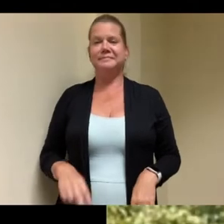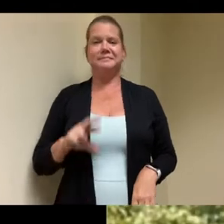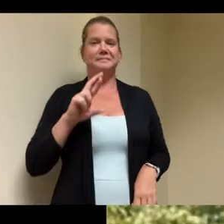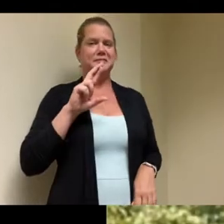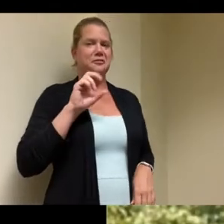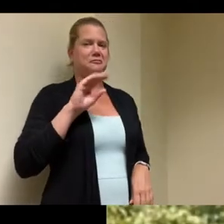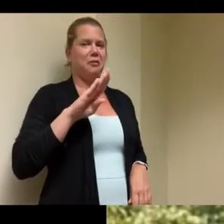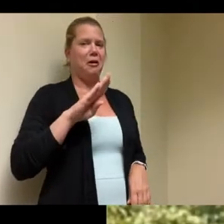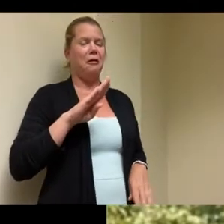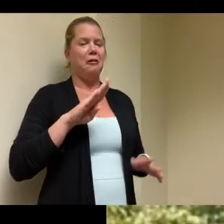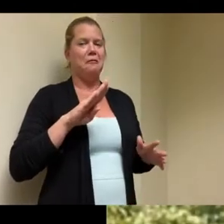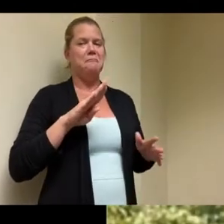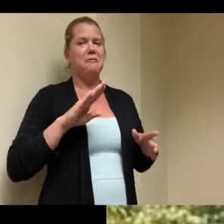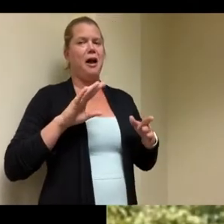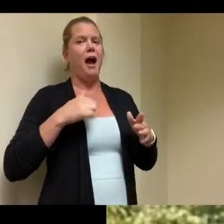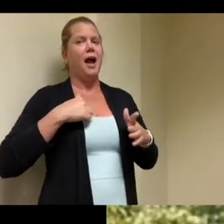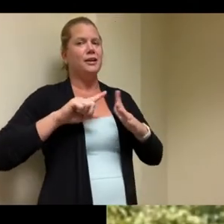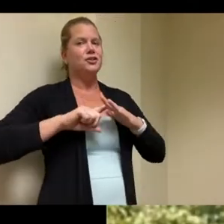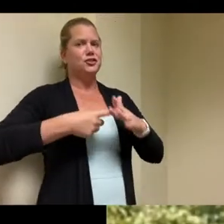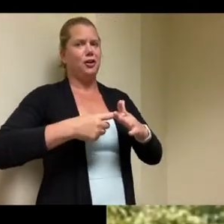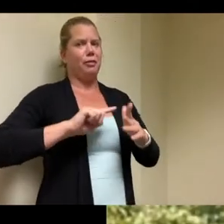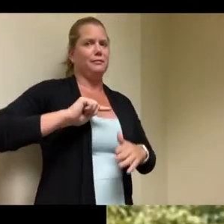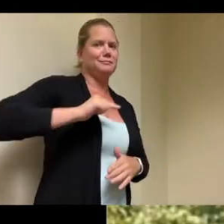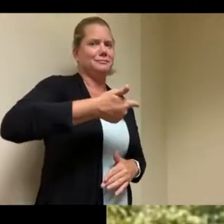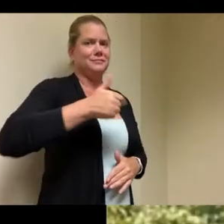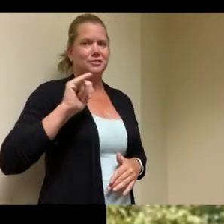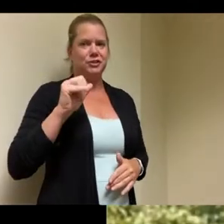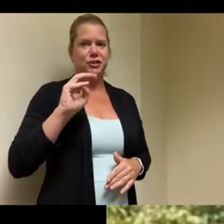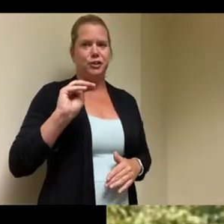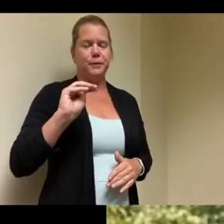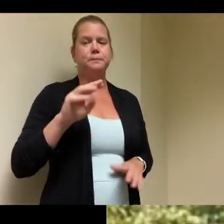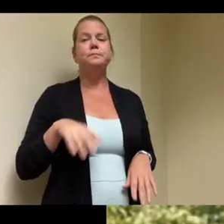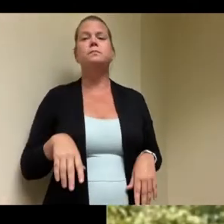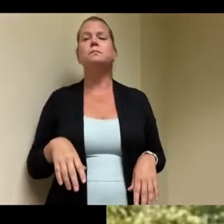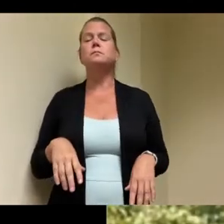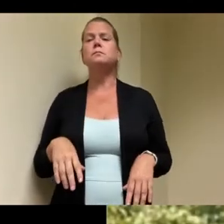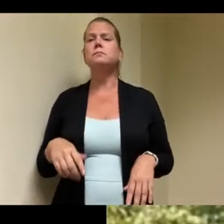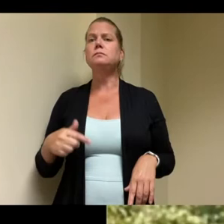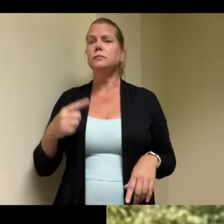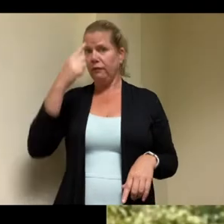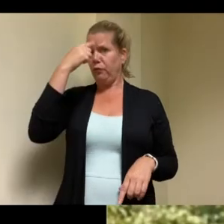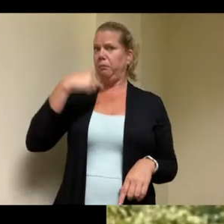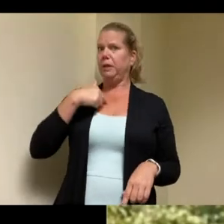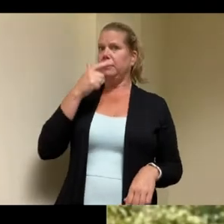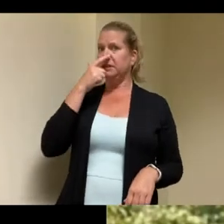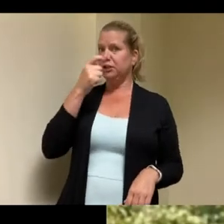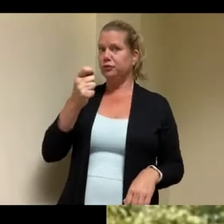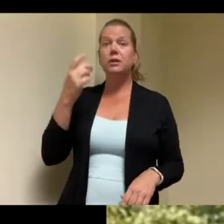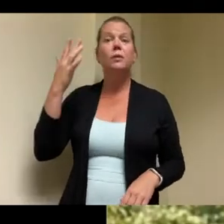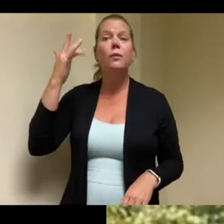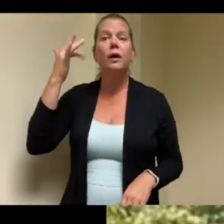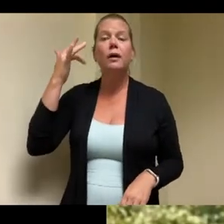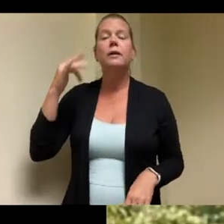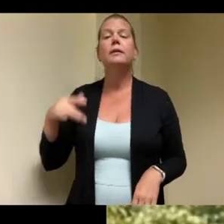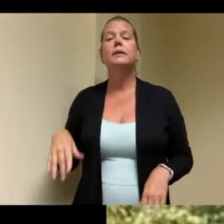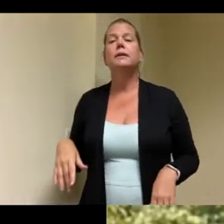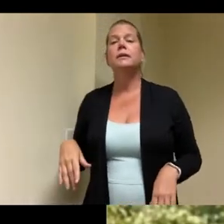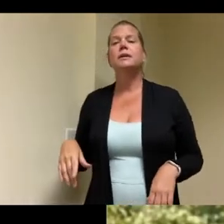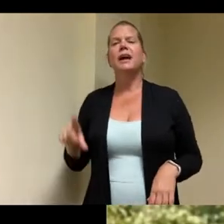start with that so um what's unique about what i found interesting anyways was looking at the at the sight lines um sort of the open